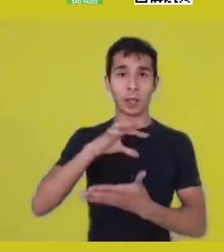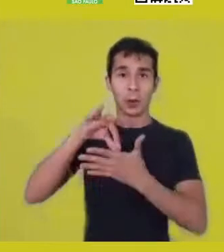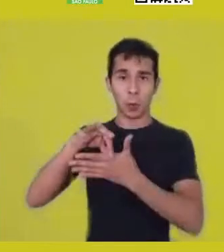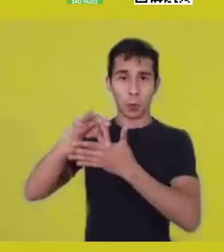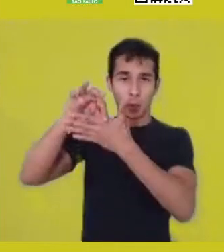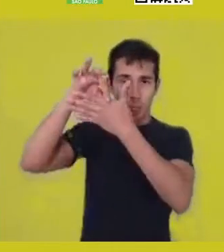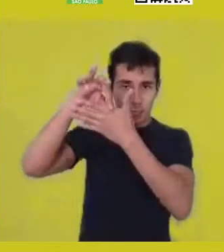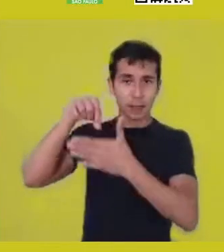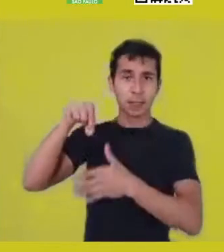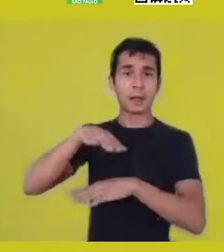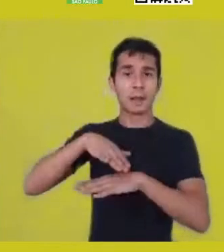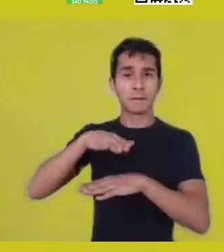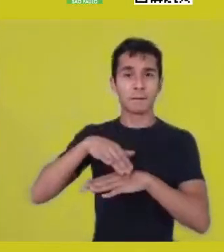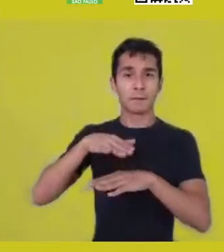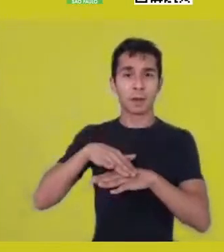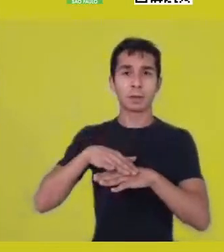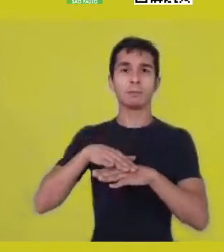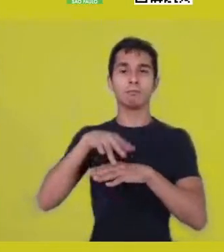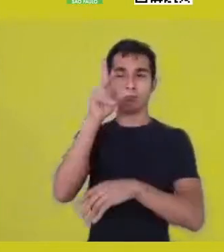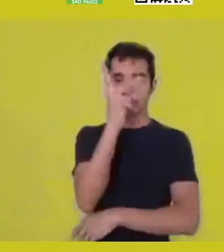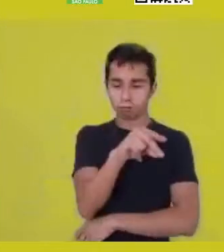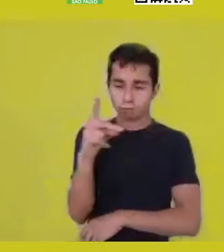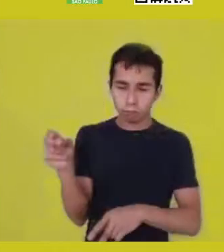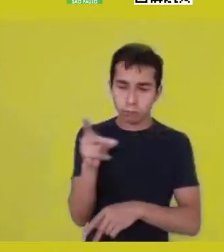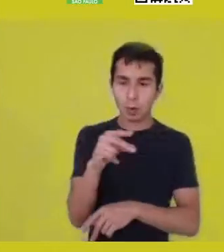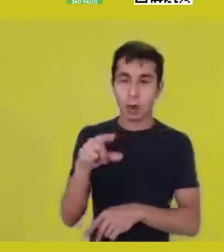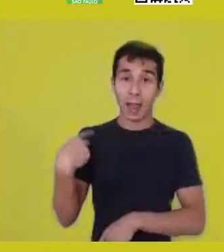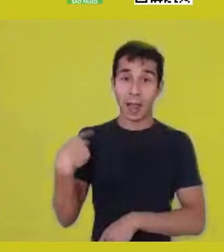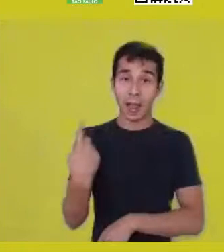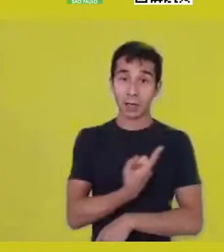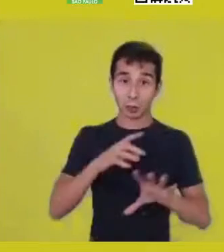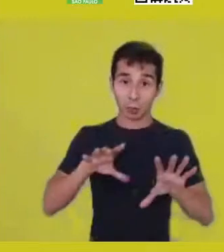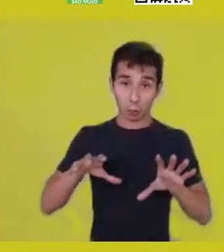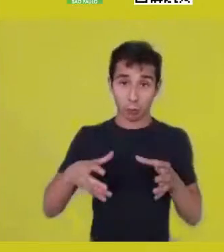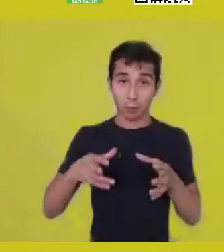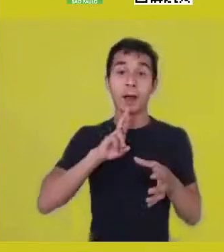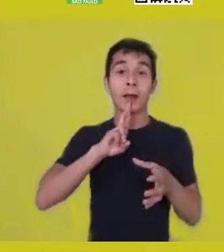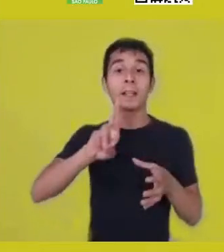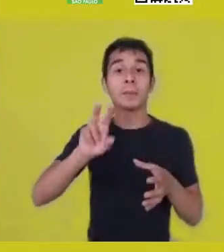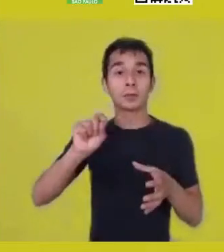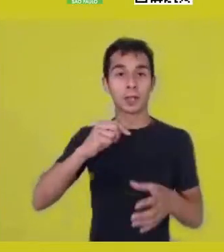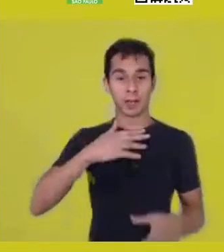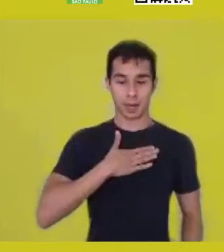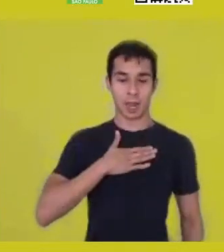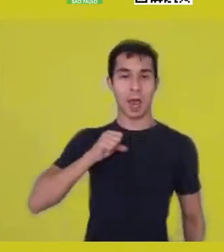the whole egbe says “ashe”, or the person who is with him says “ashe”.